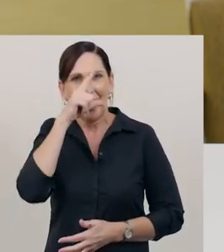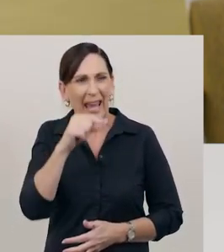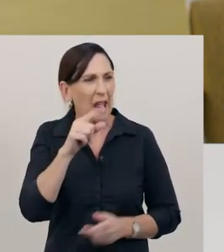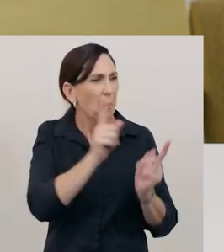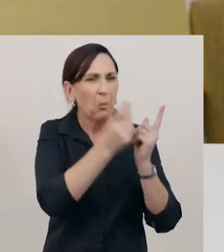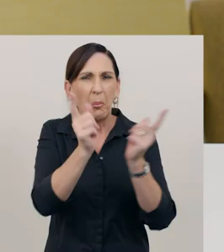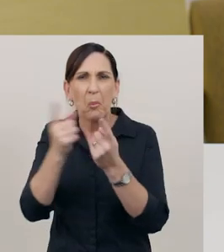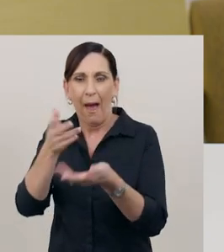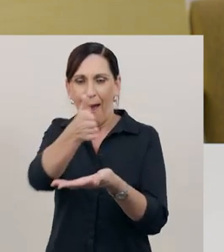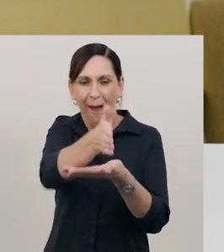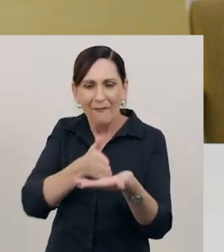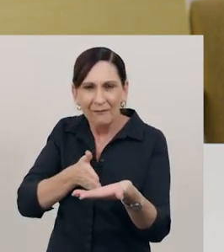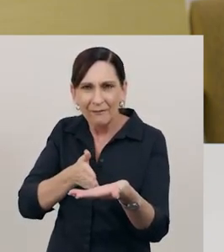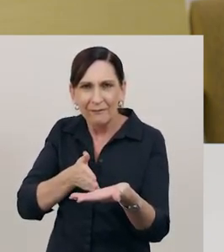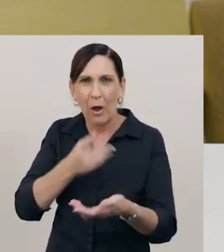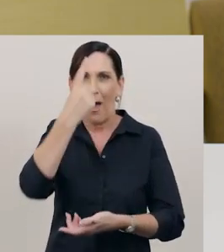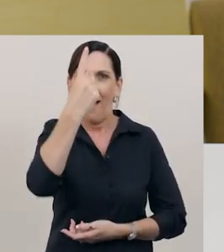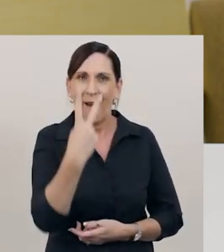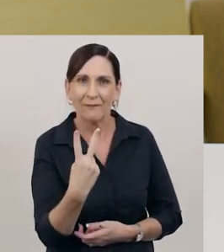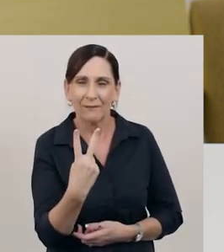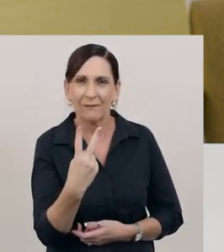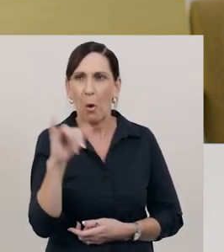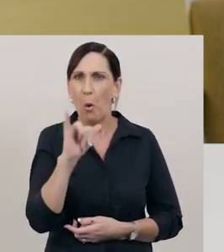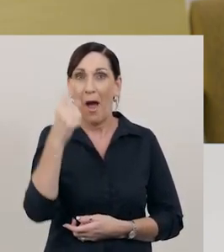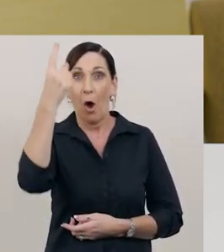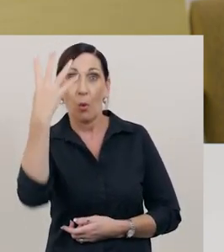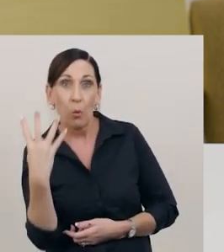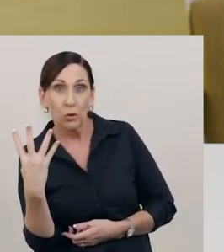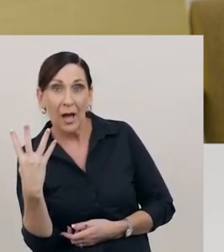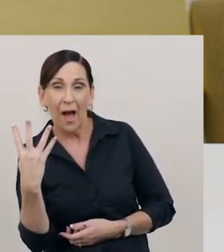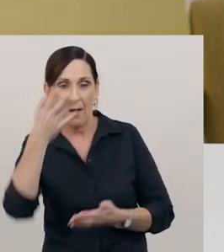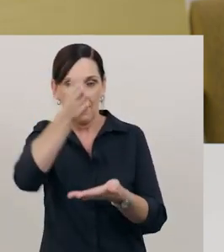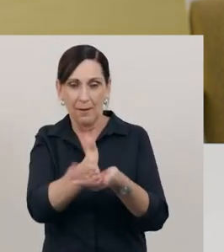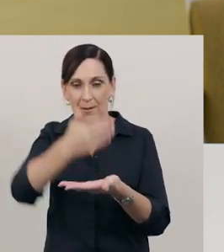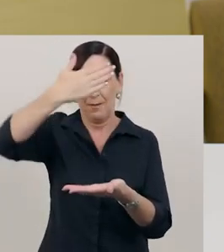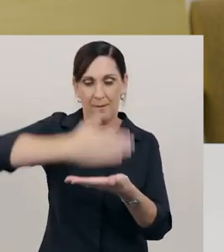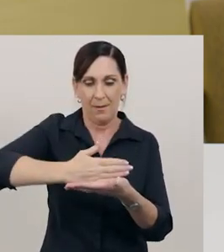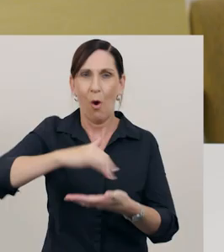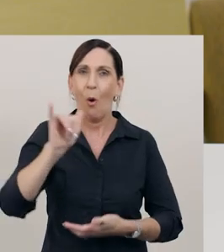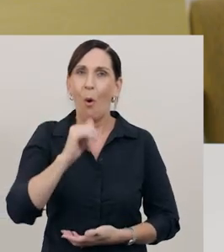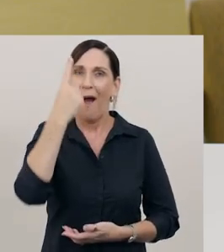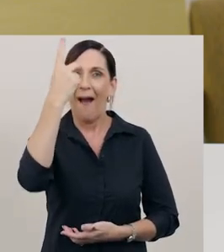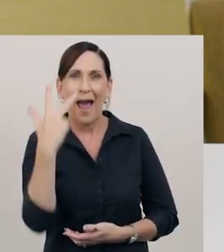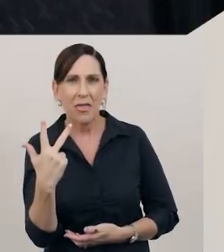quarters and eighths. We just have to make sure the parts are all the same size.